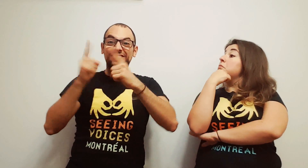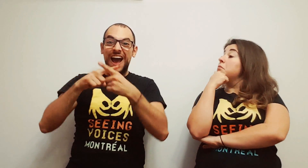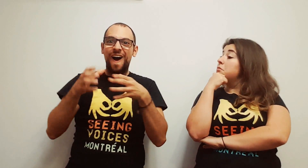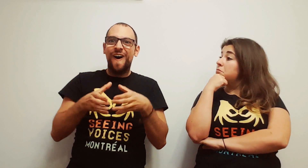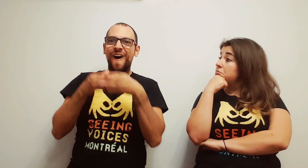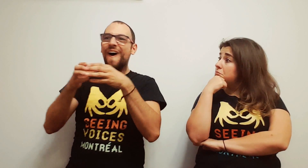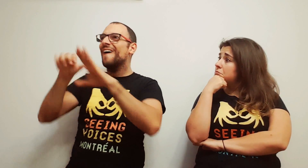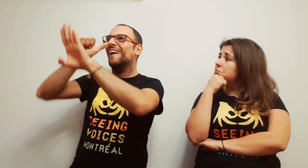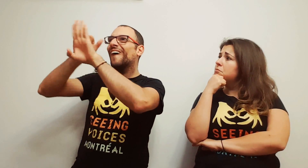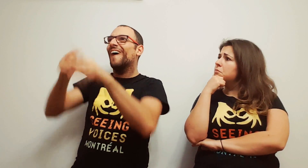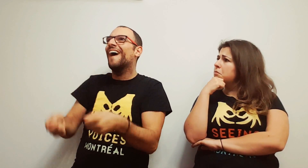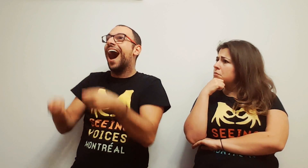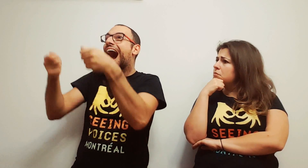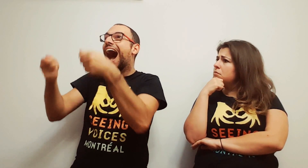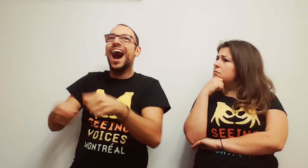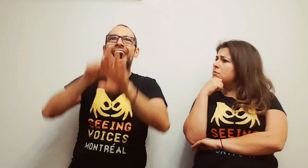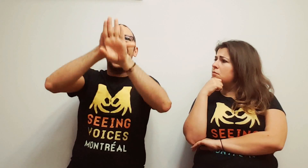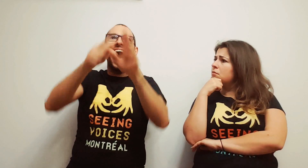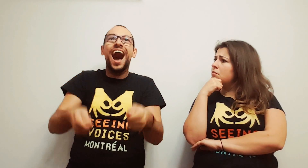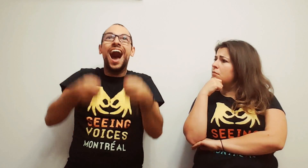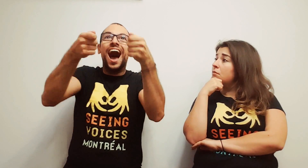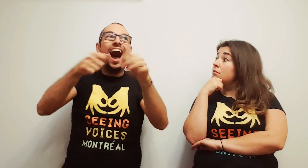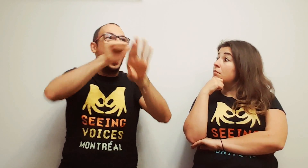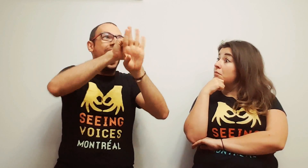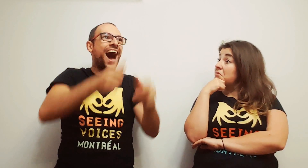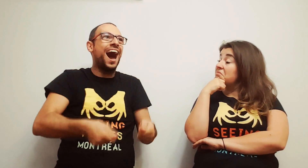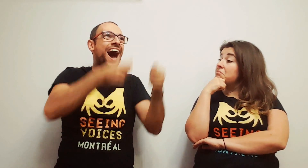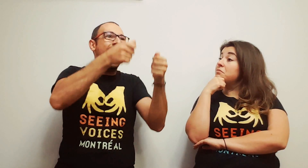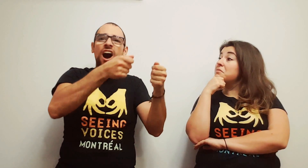6 friends decide to go trick-or-treating,